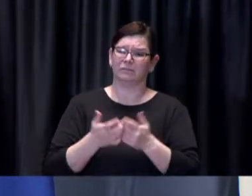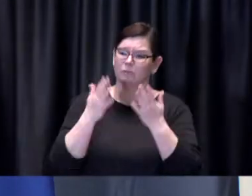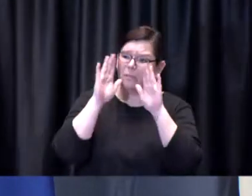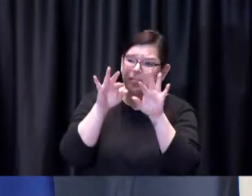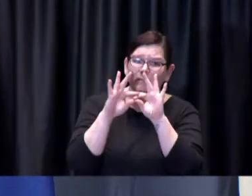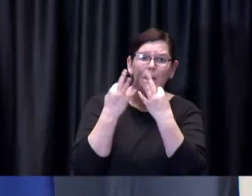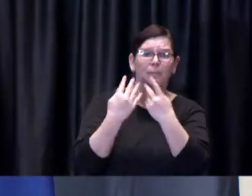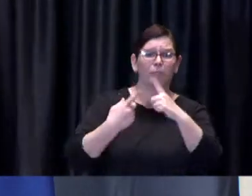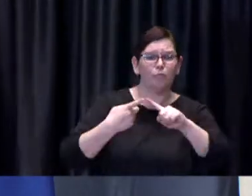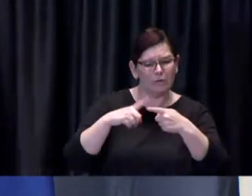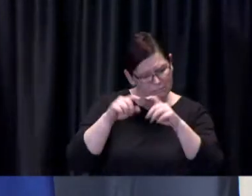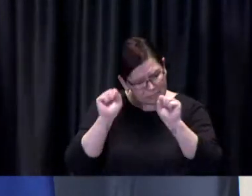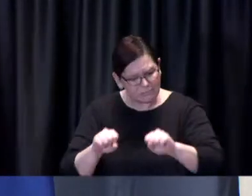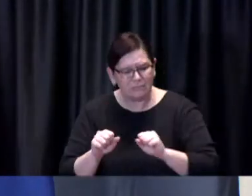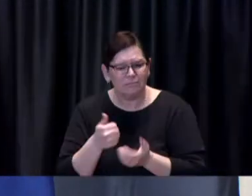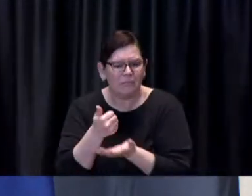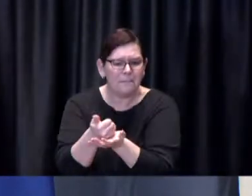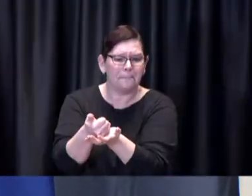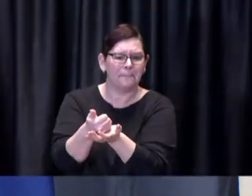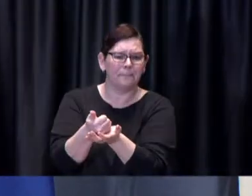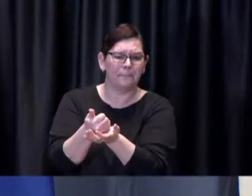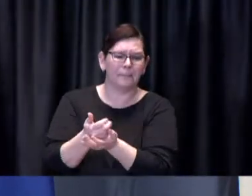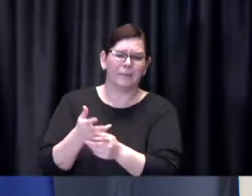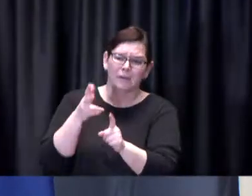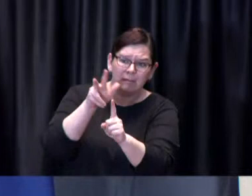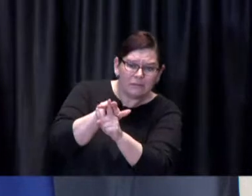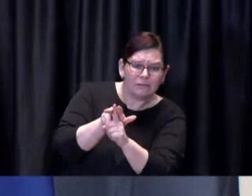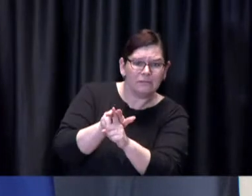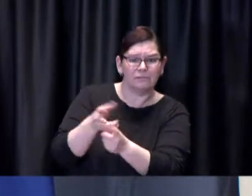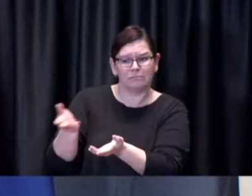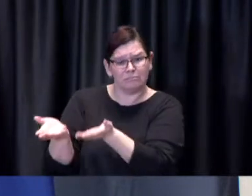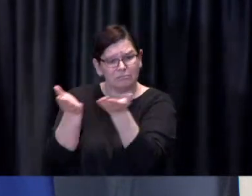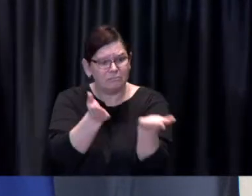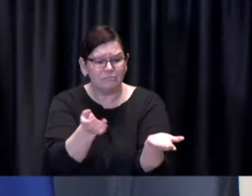as so many relatives and friends have already done and we're immensely grateful for that help.